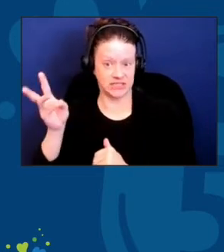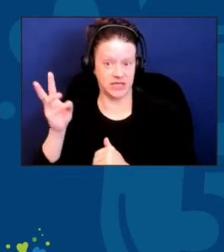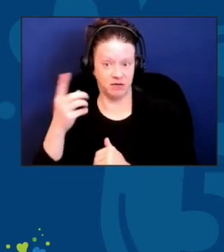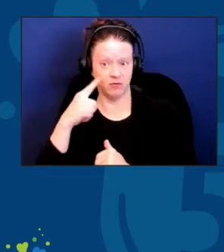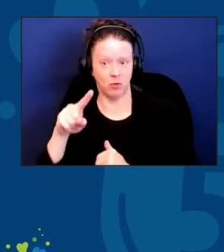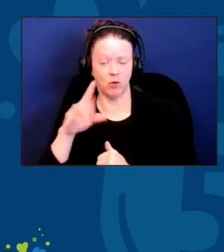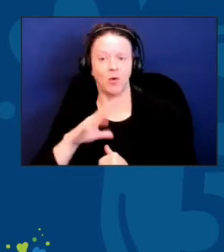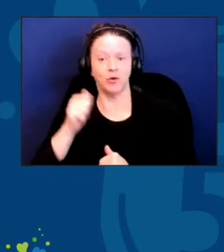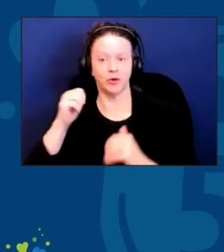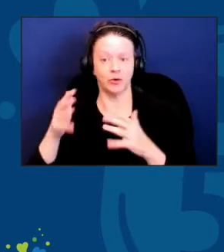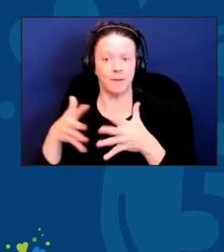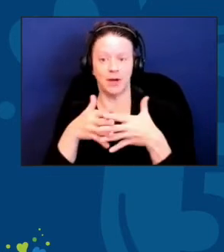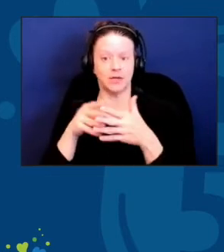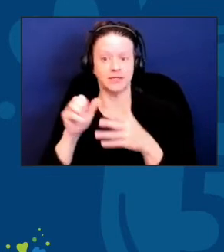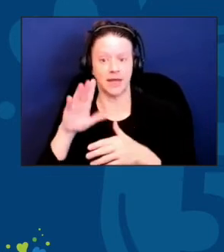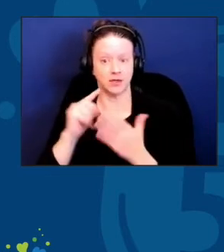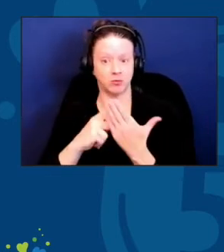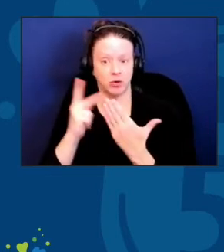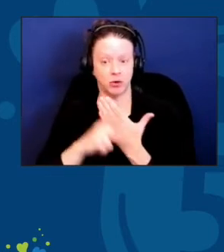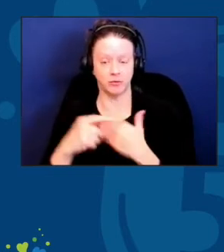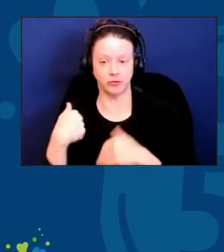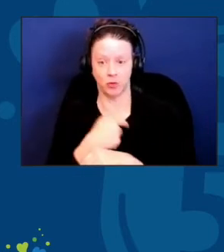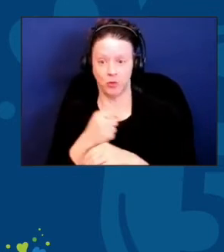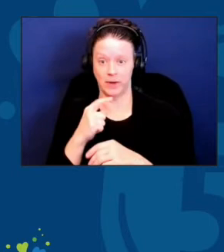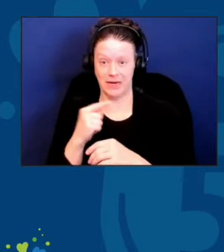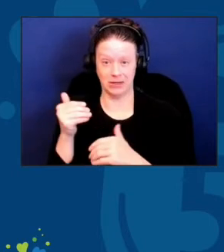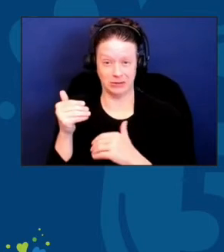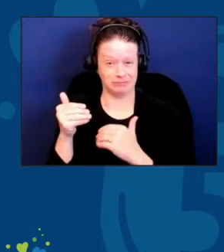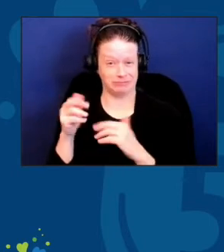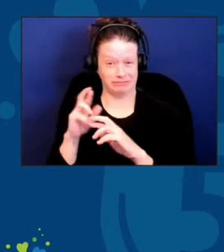of a combined major generational shift.